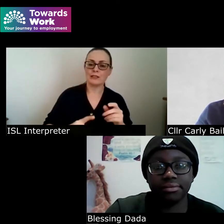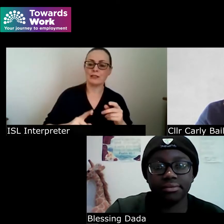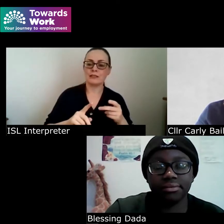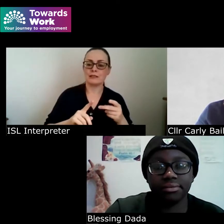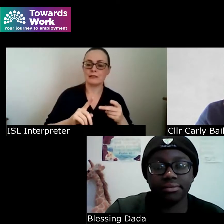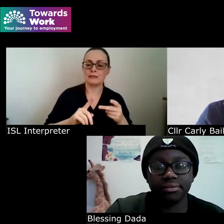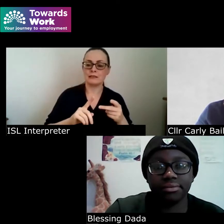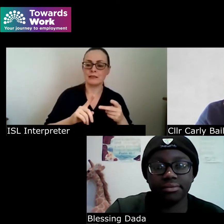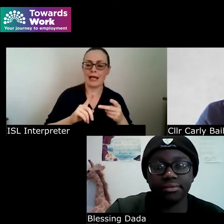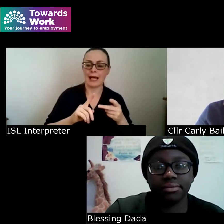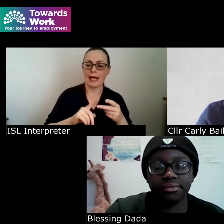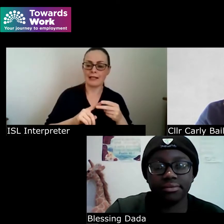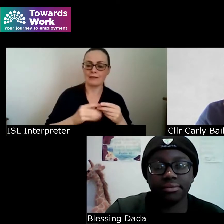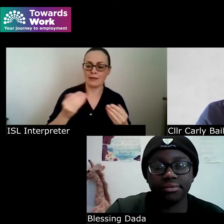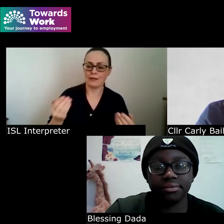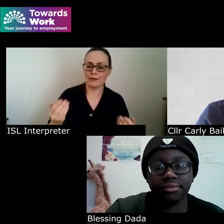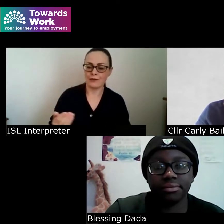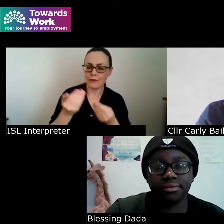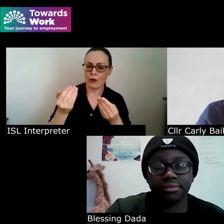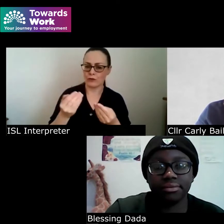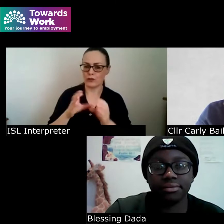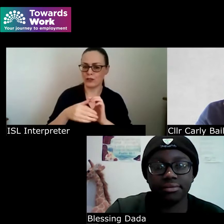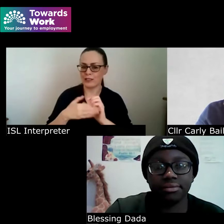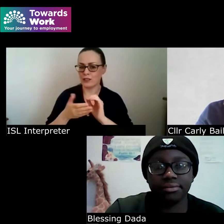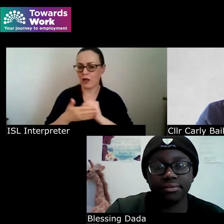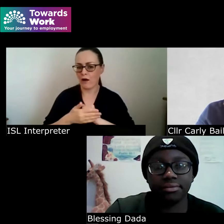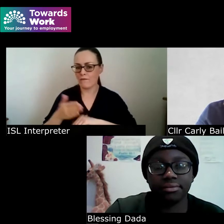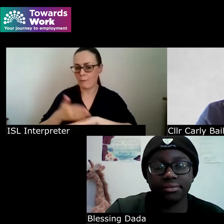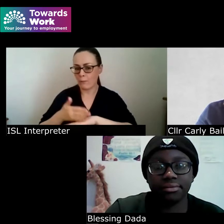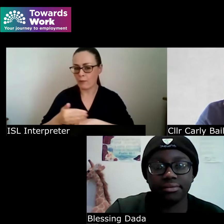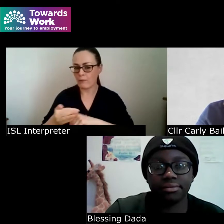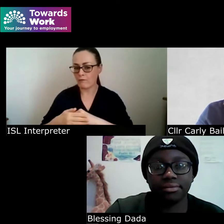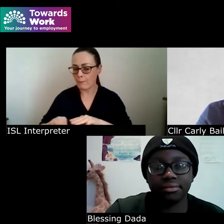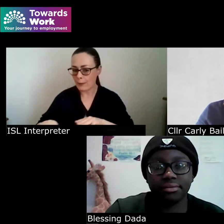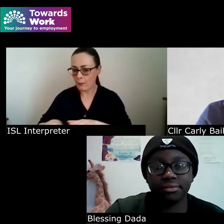for employment for people with disabilities is an important thing to consider there to make